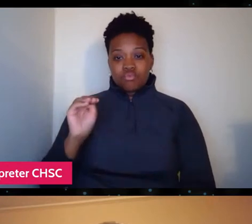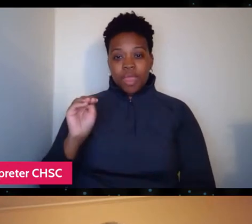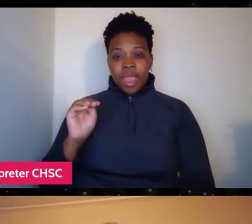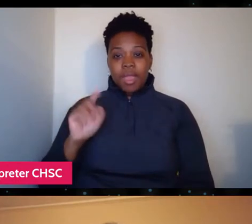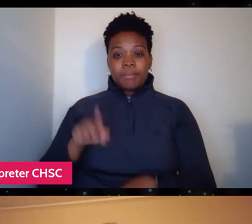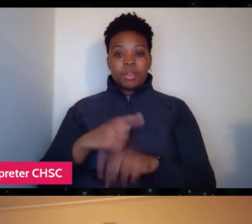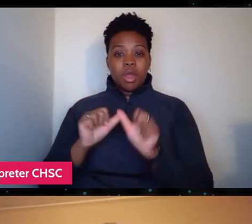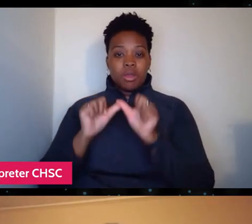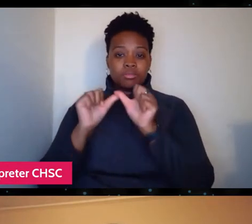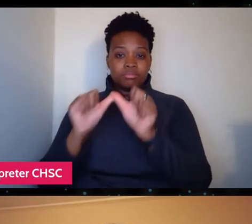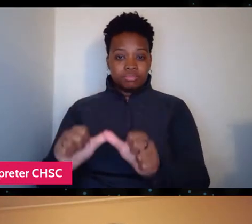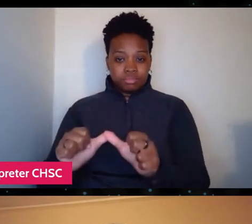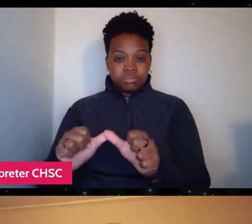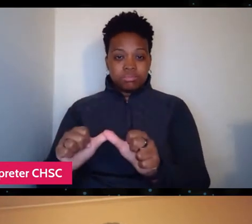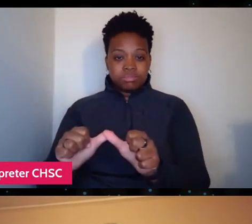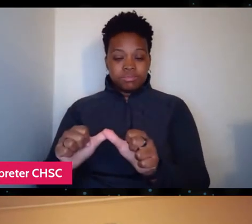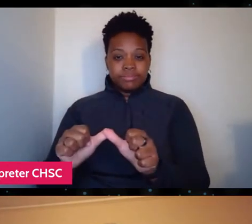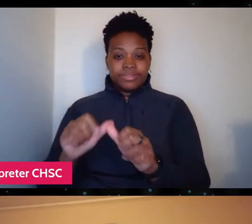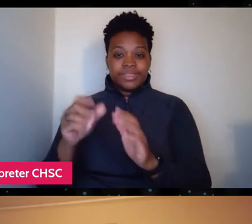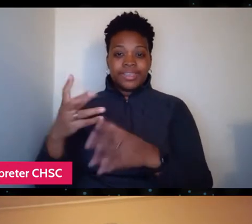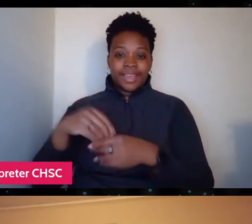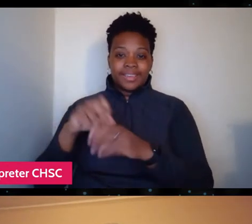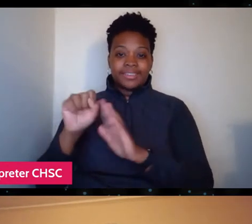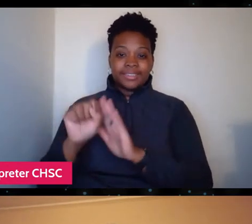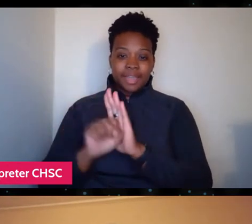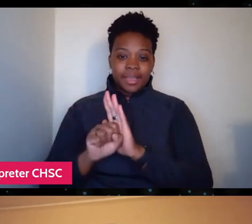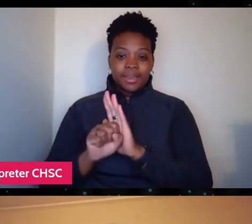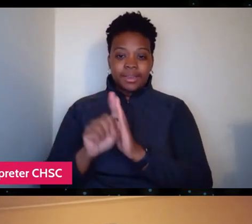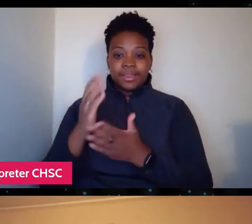and some things that which I wasn't even aware of.